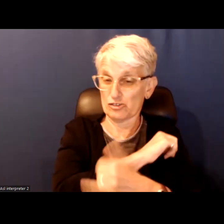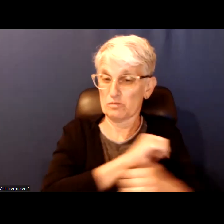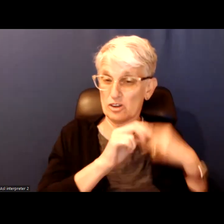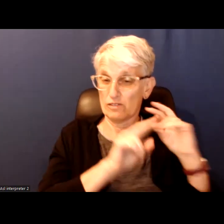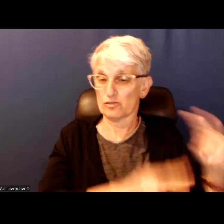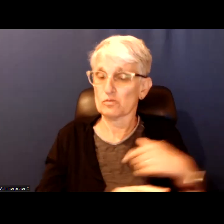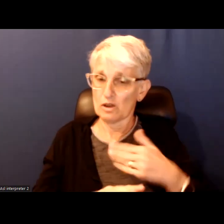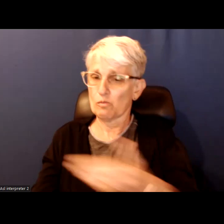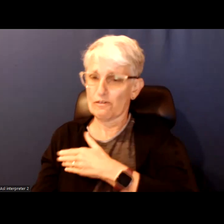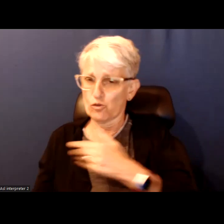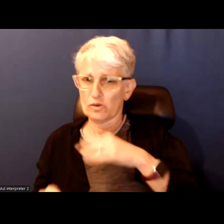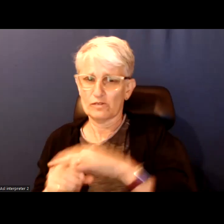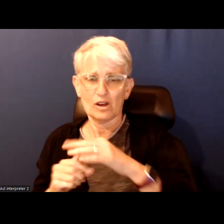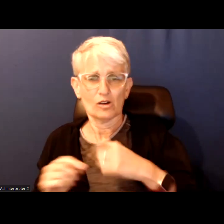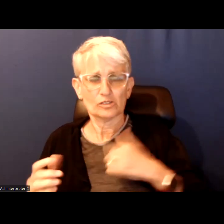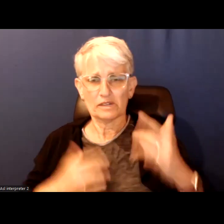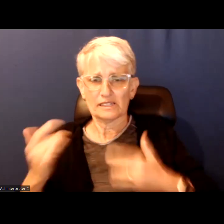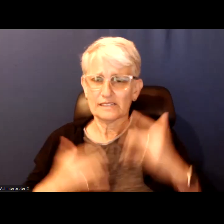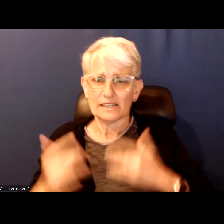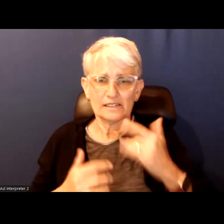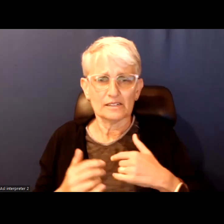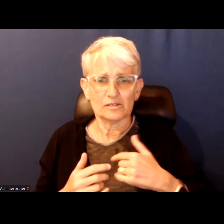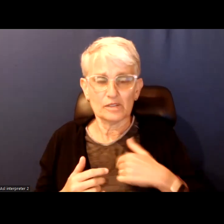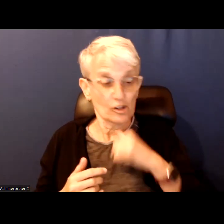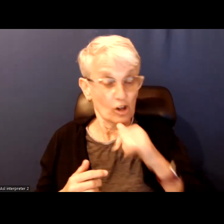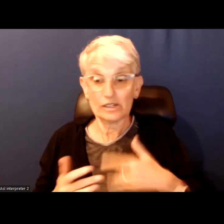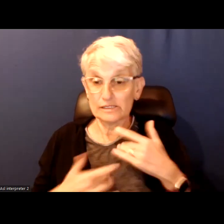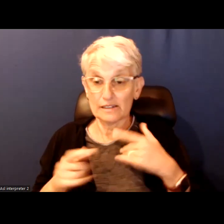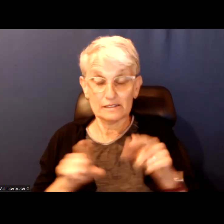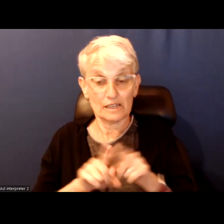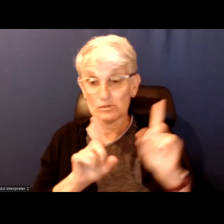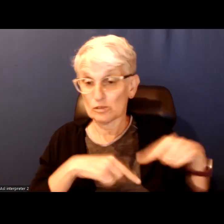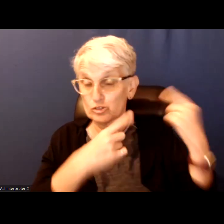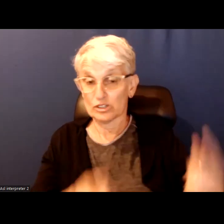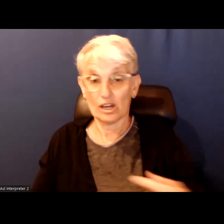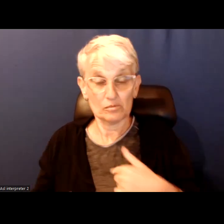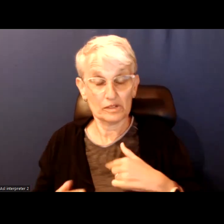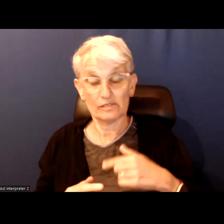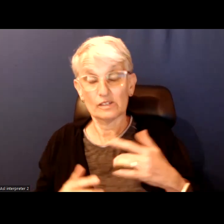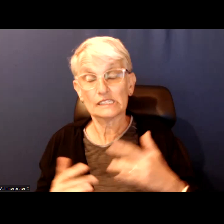I am excited in the way that I have not been excited about an election in a very long time.